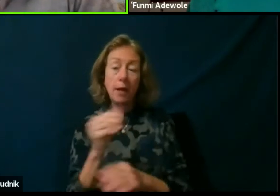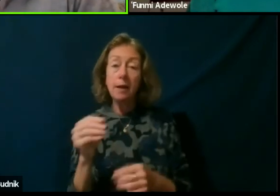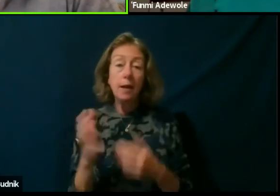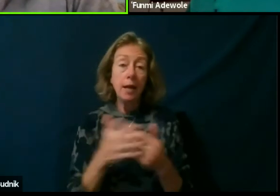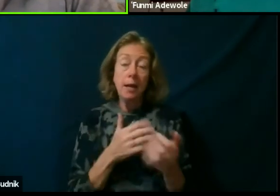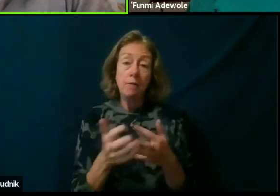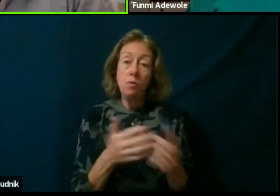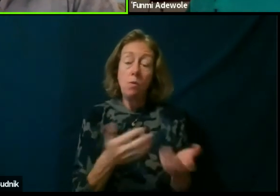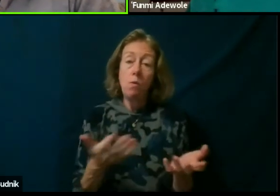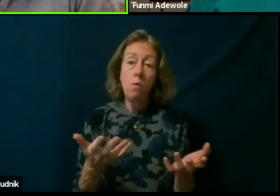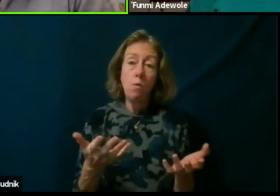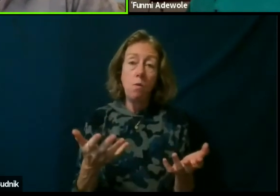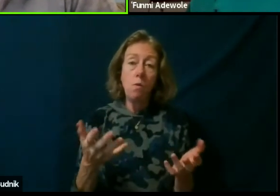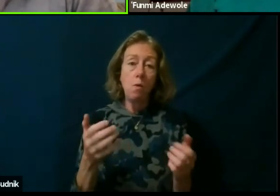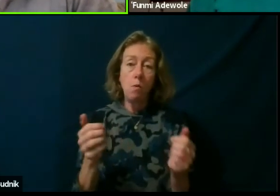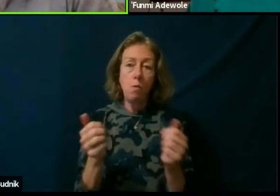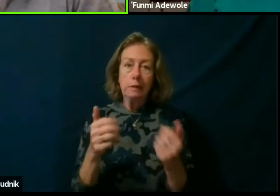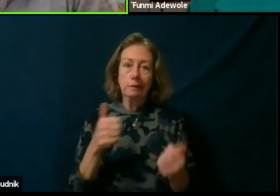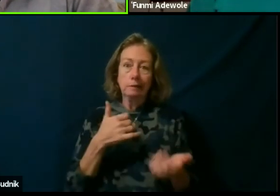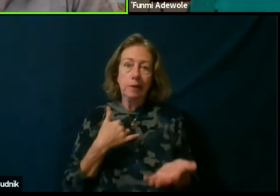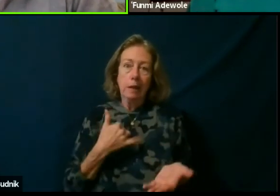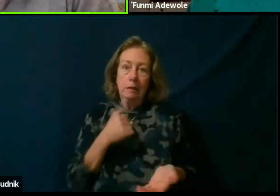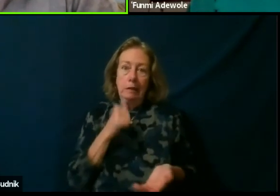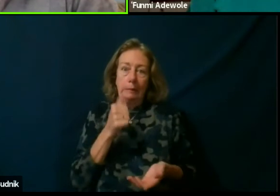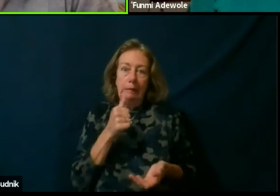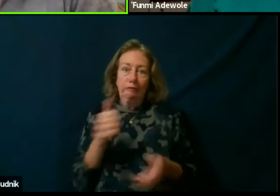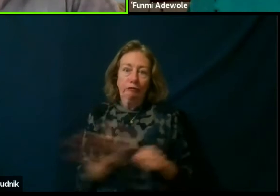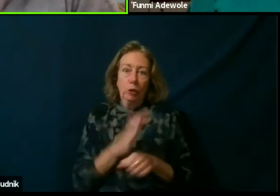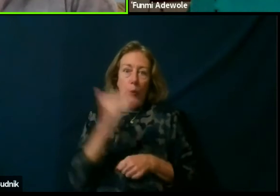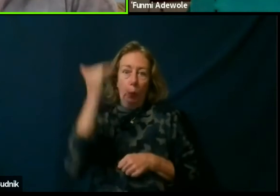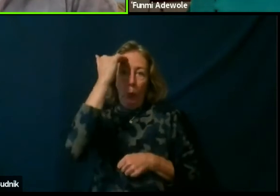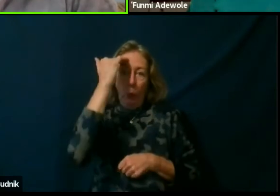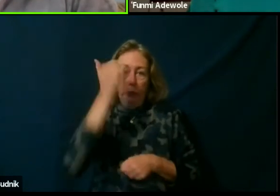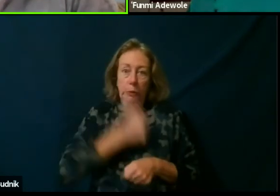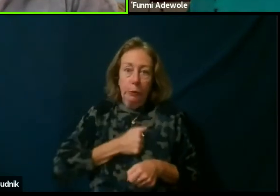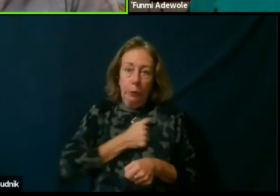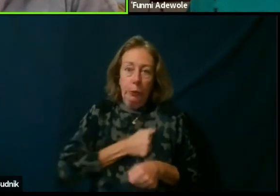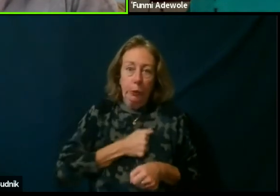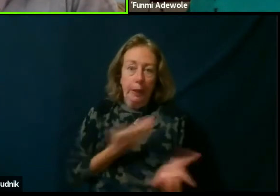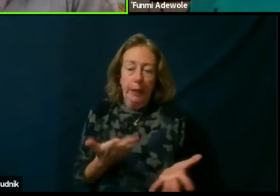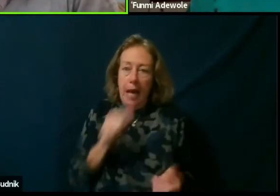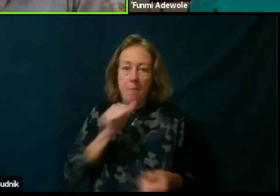I've put my ignorance on the table here, I'm not all over the continent of Africa,